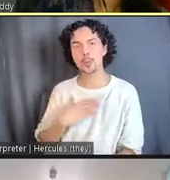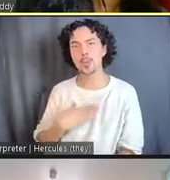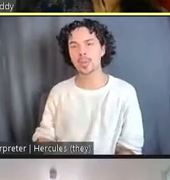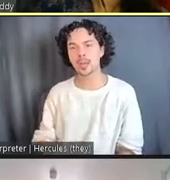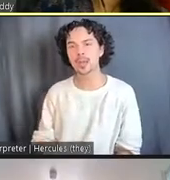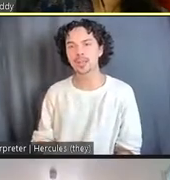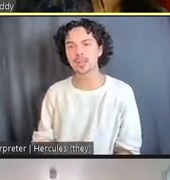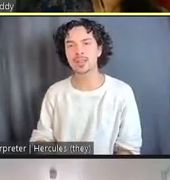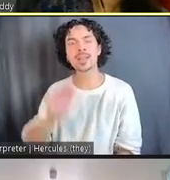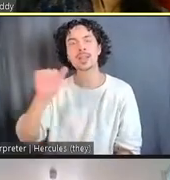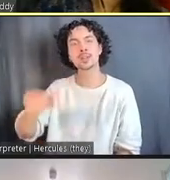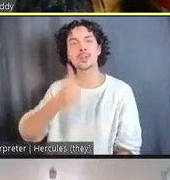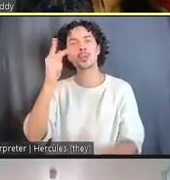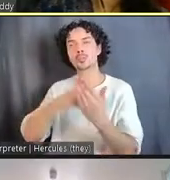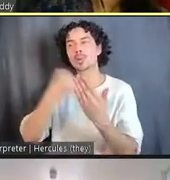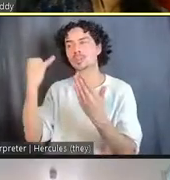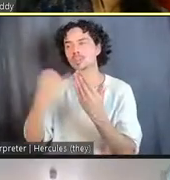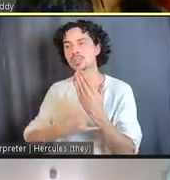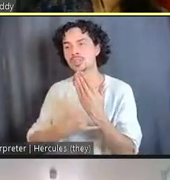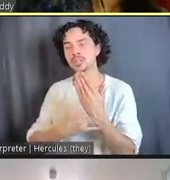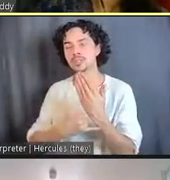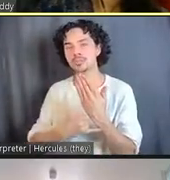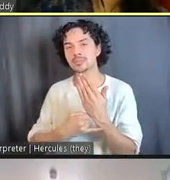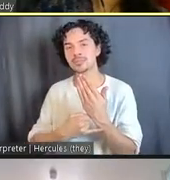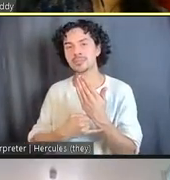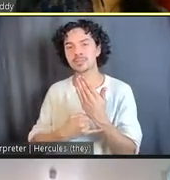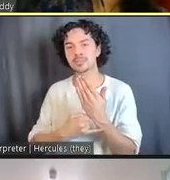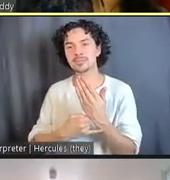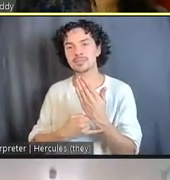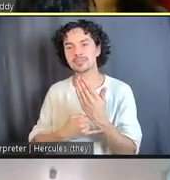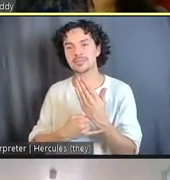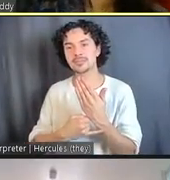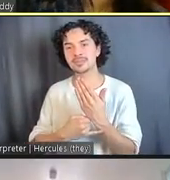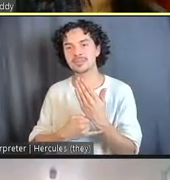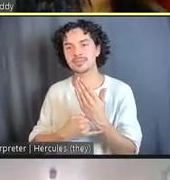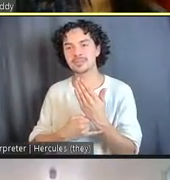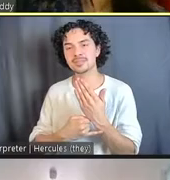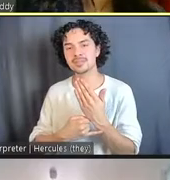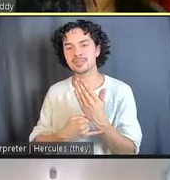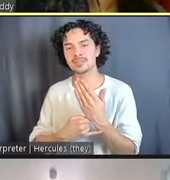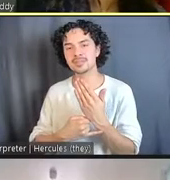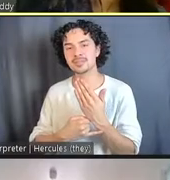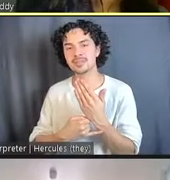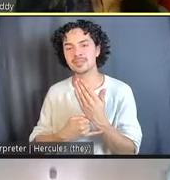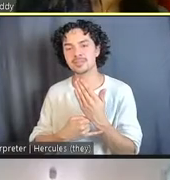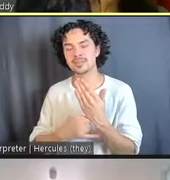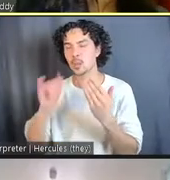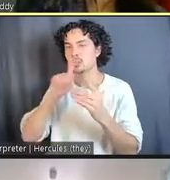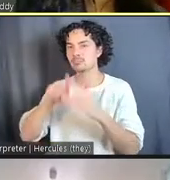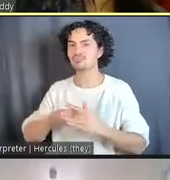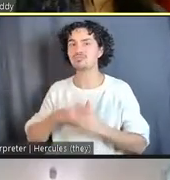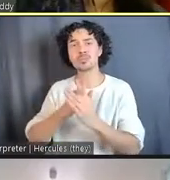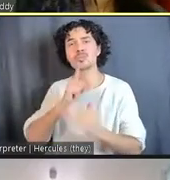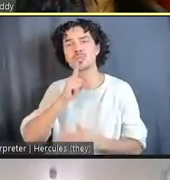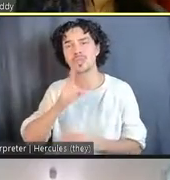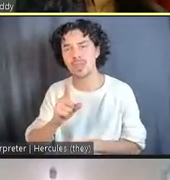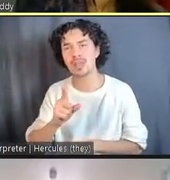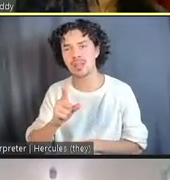Another project that is about to become reality is that you had a multiyear kind